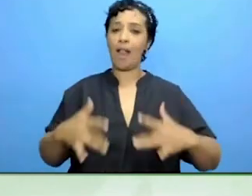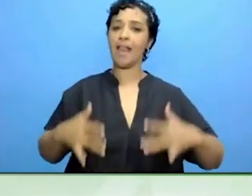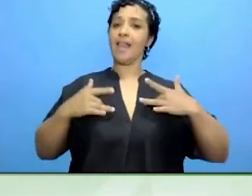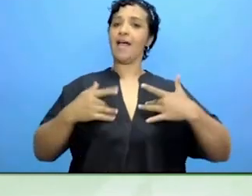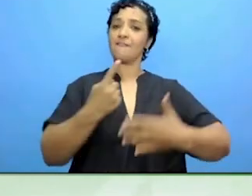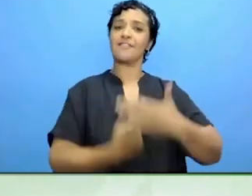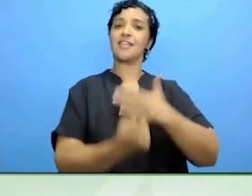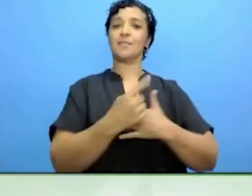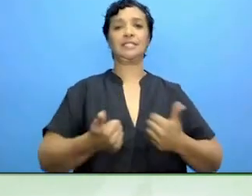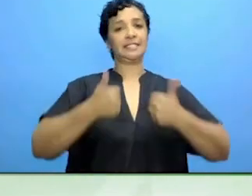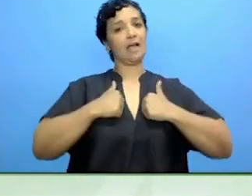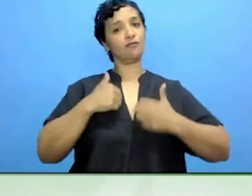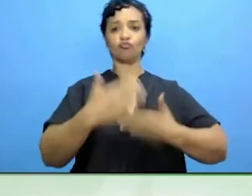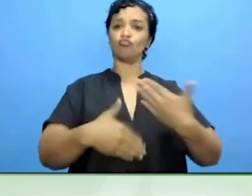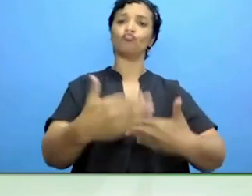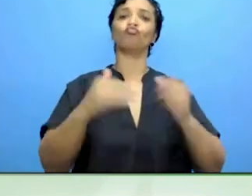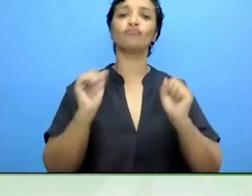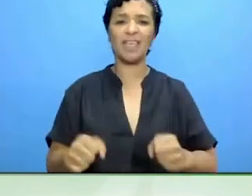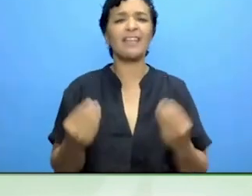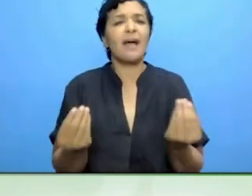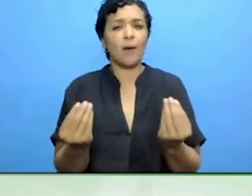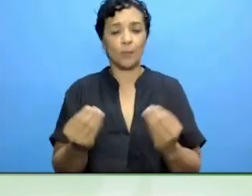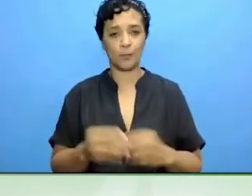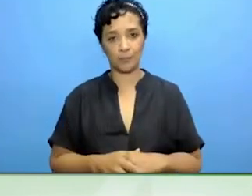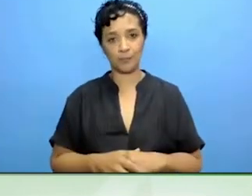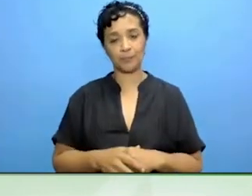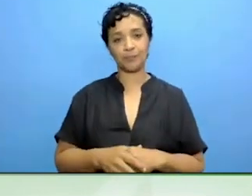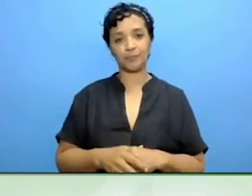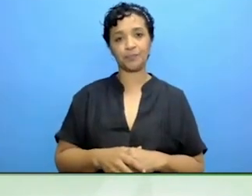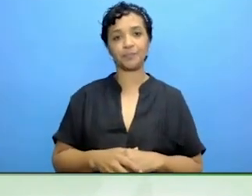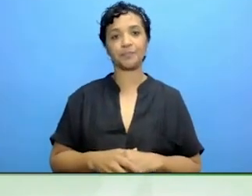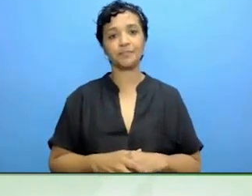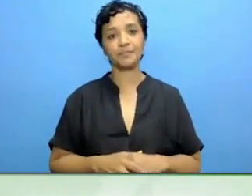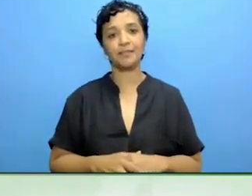I think that is highly relevant to this chat.